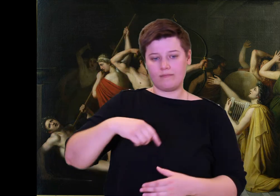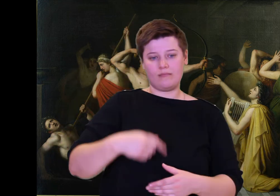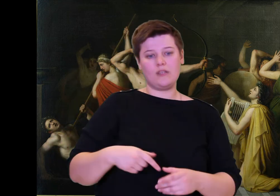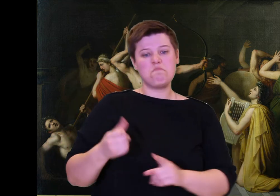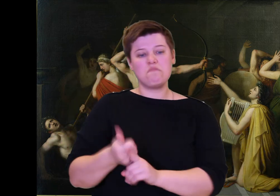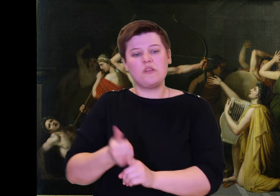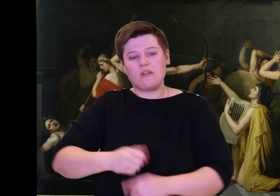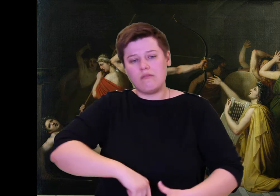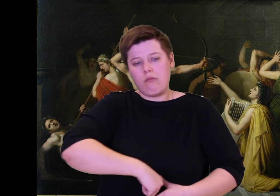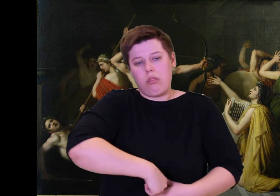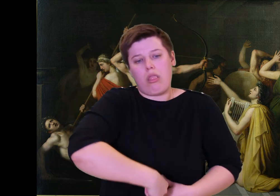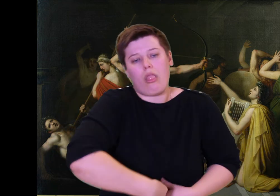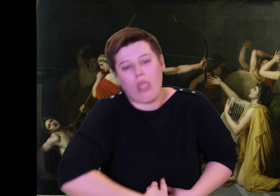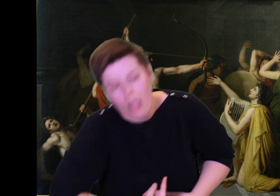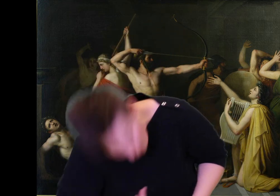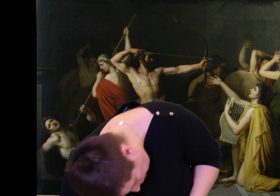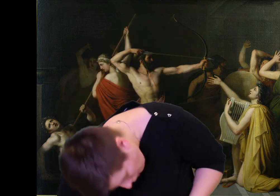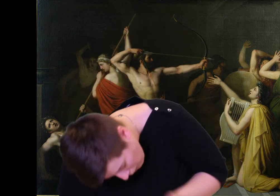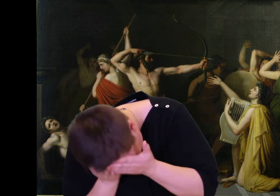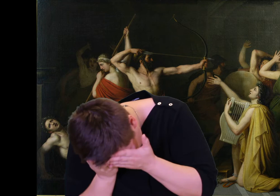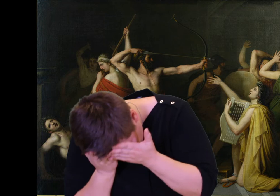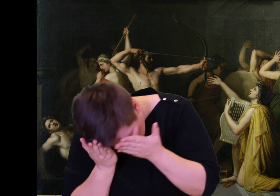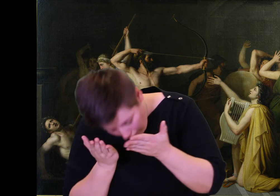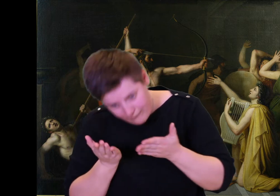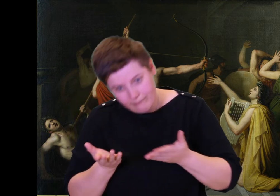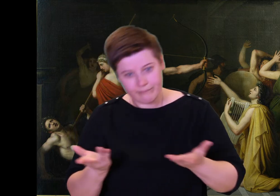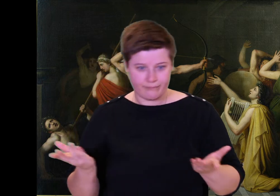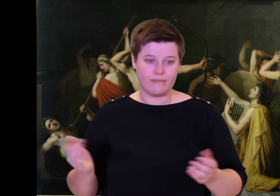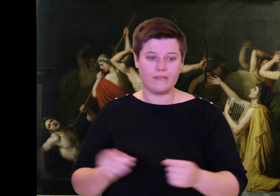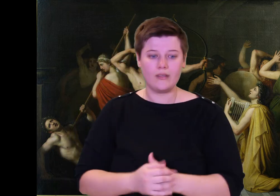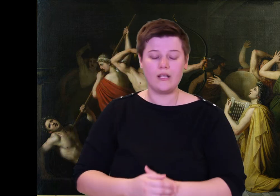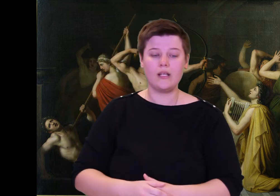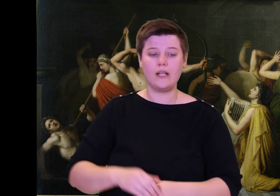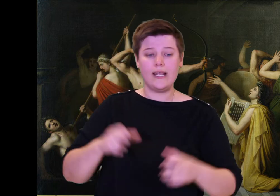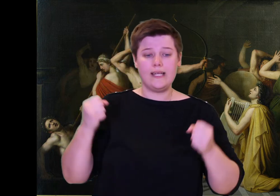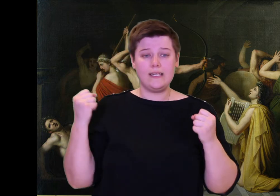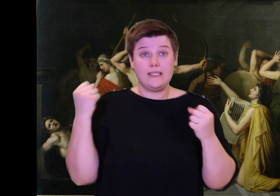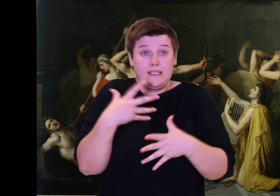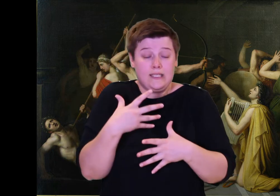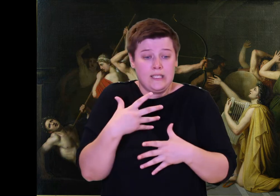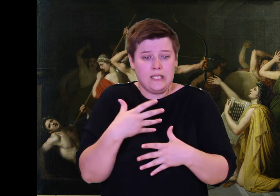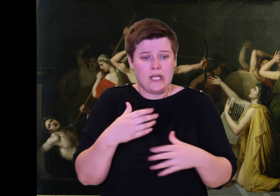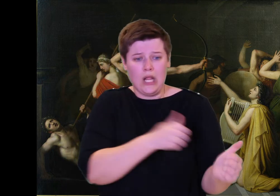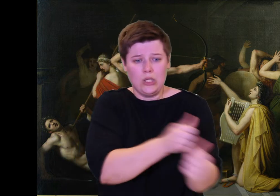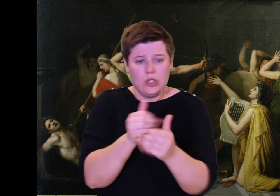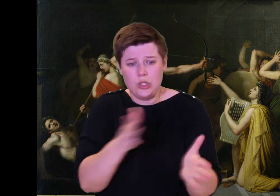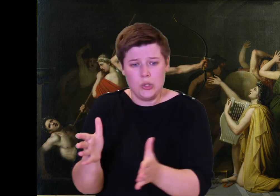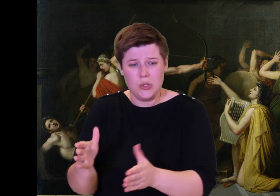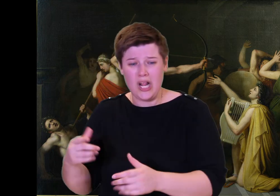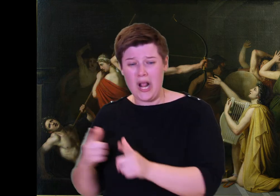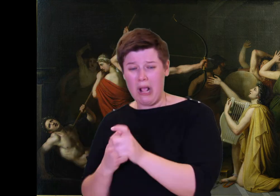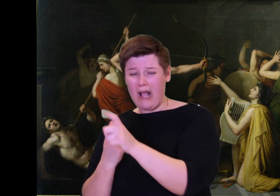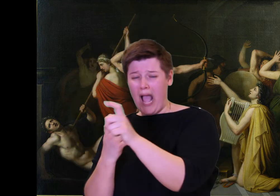swarming throng. The city-sacker skewered Eurydamas; Telemachus slashed Amphimedon;